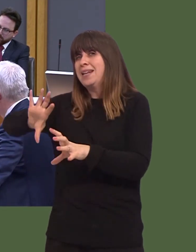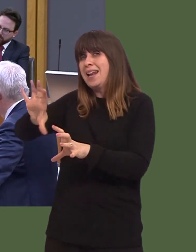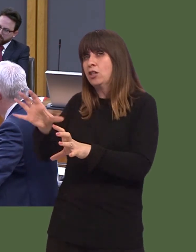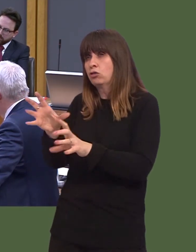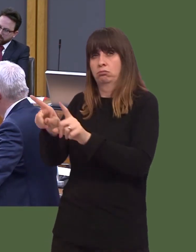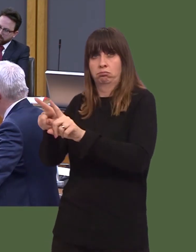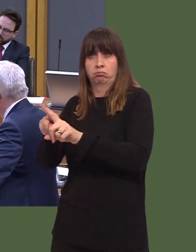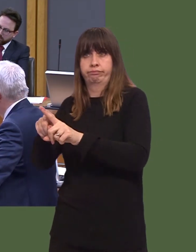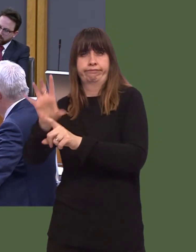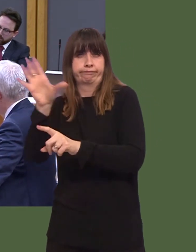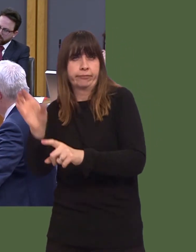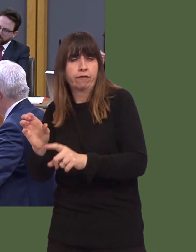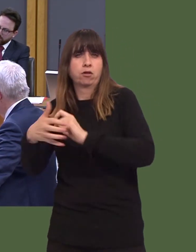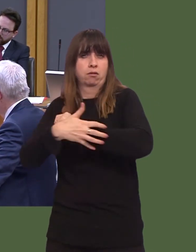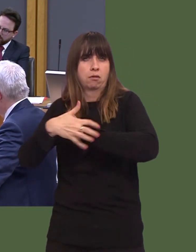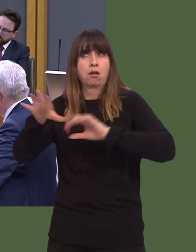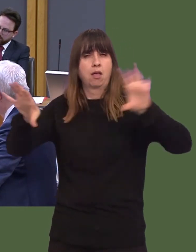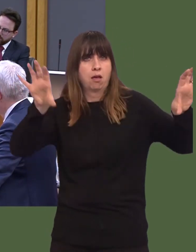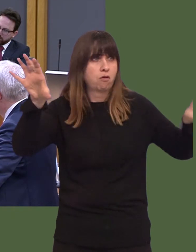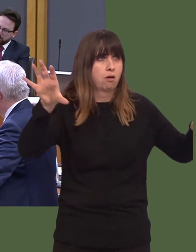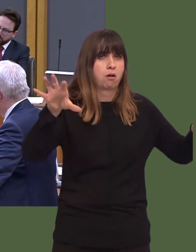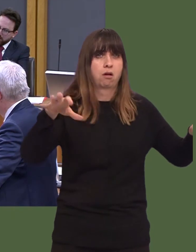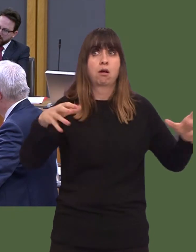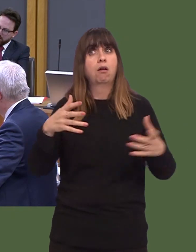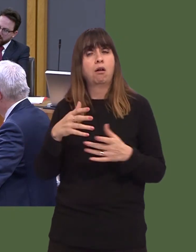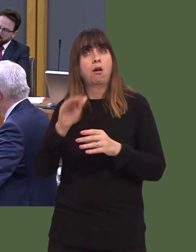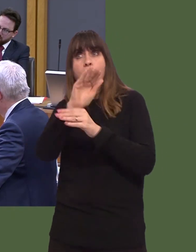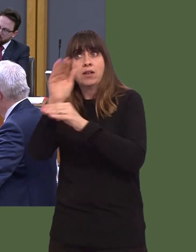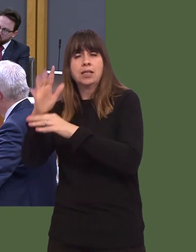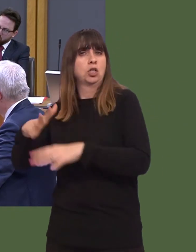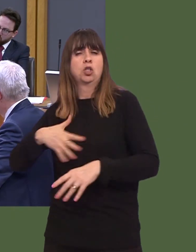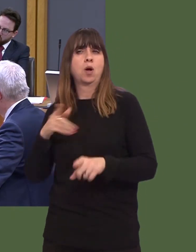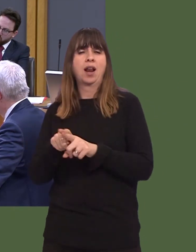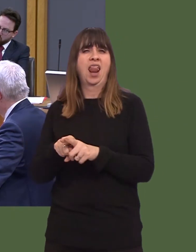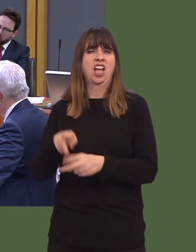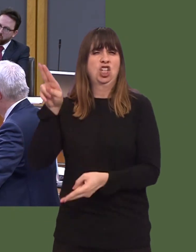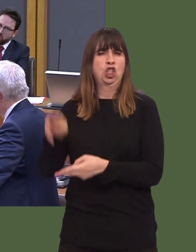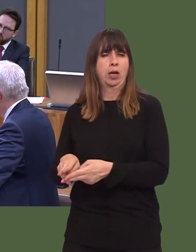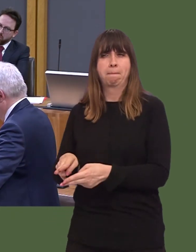including those parts that rely on sourcing overseas, do not exploit any worker anywhere?